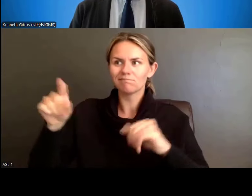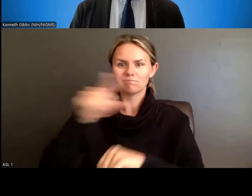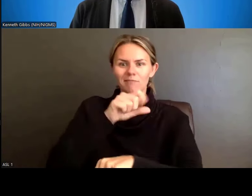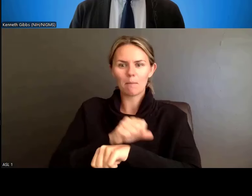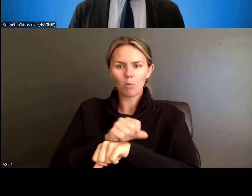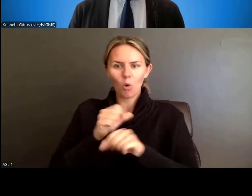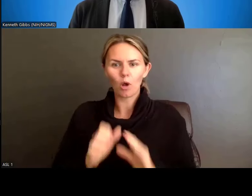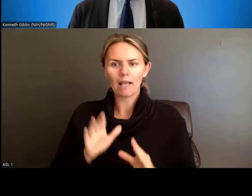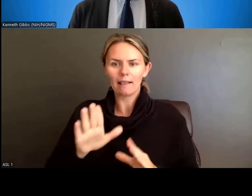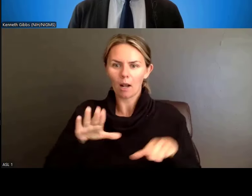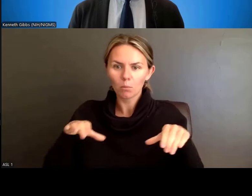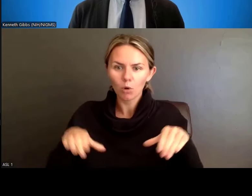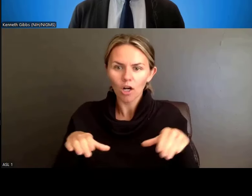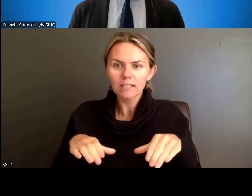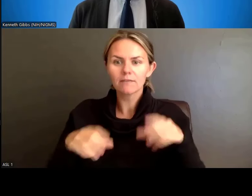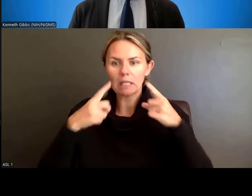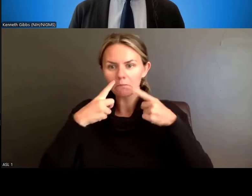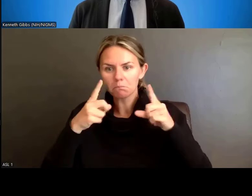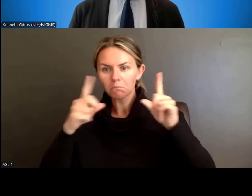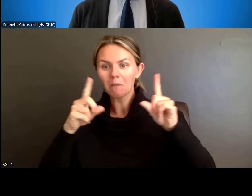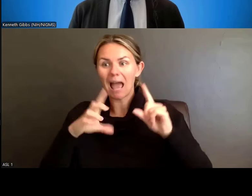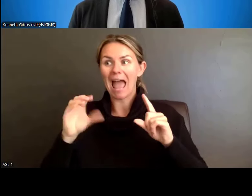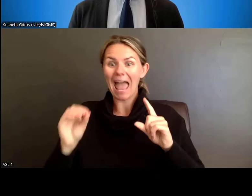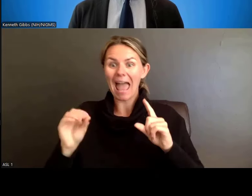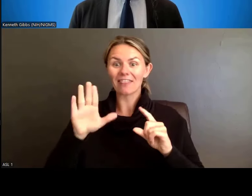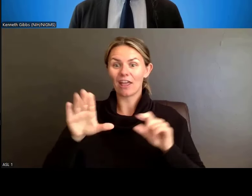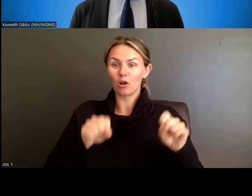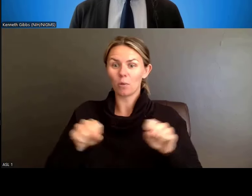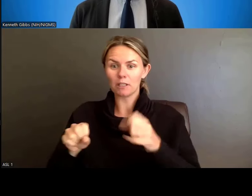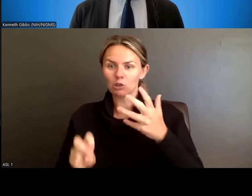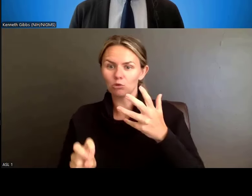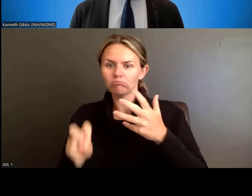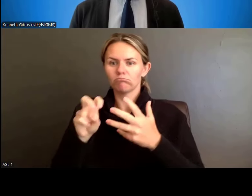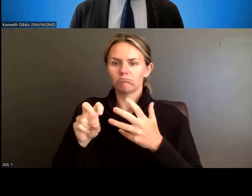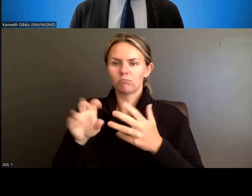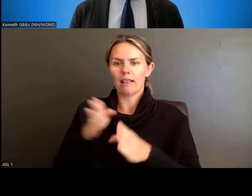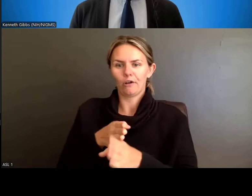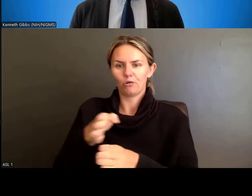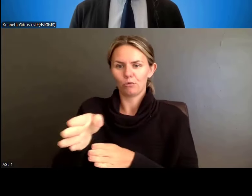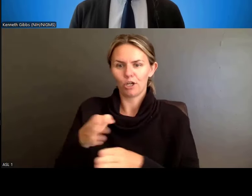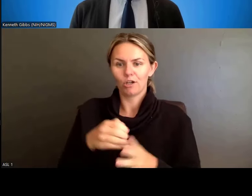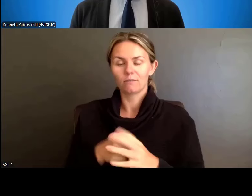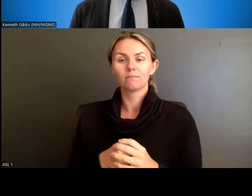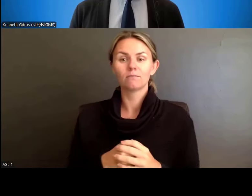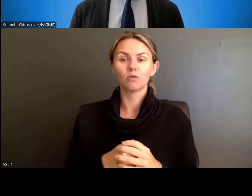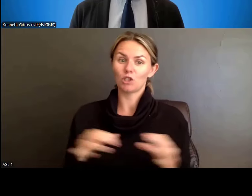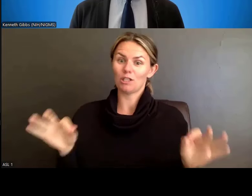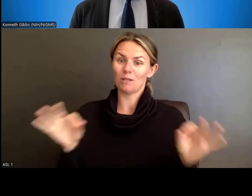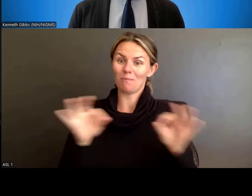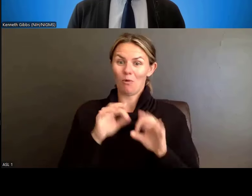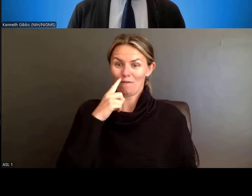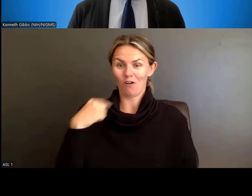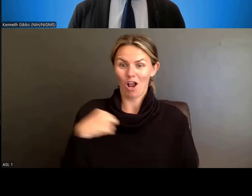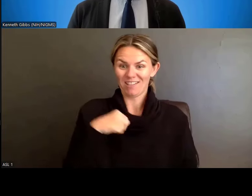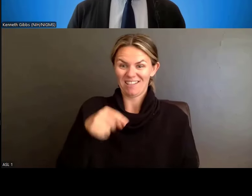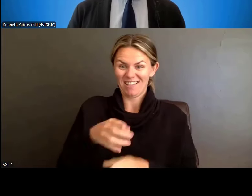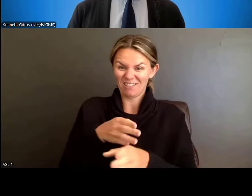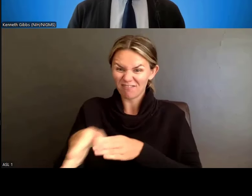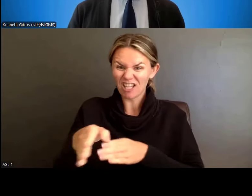which are things that, as an agency interested in strengthening the biomedical research workforce, are very important to us. And so, we are going to incorporate mentor